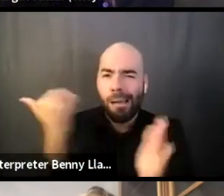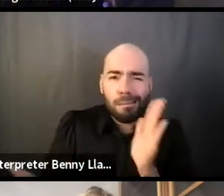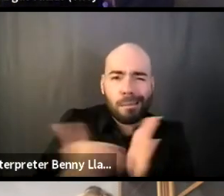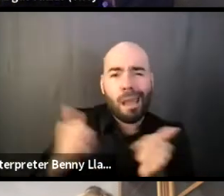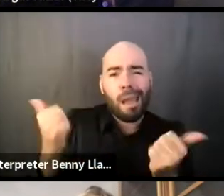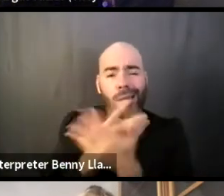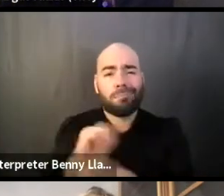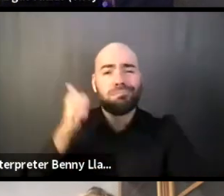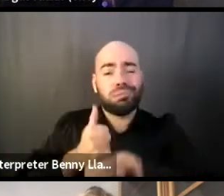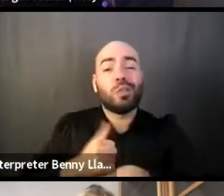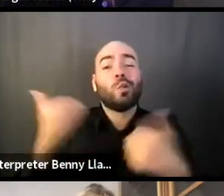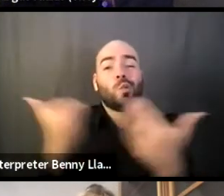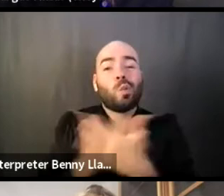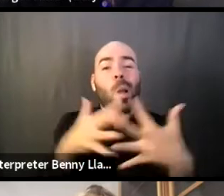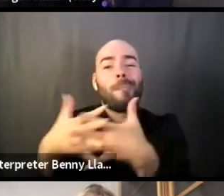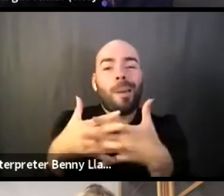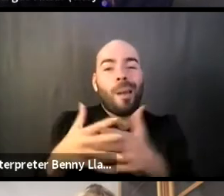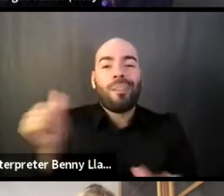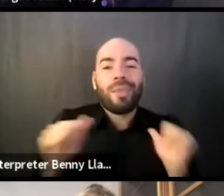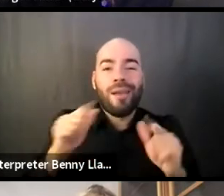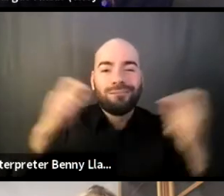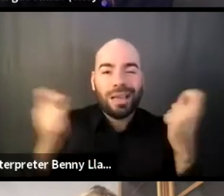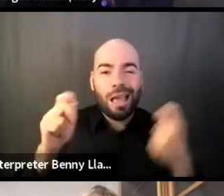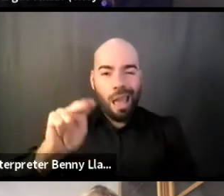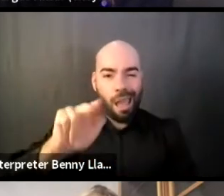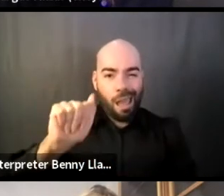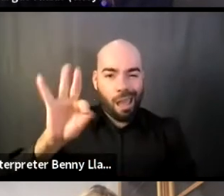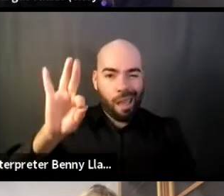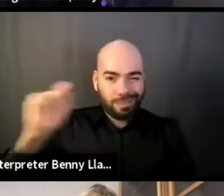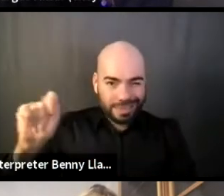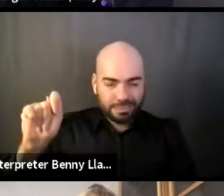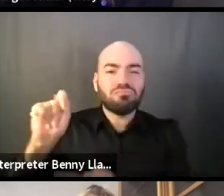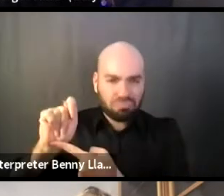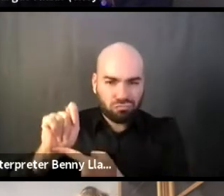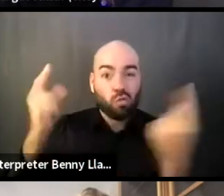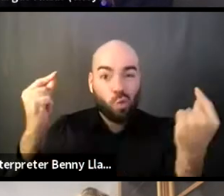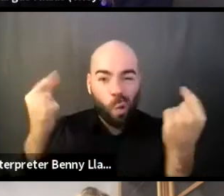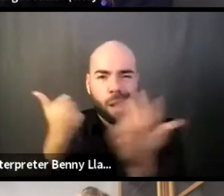is spectacular as it has been this year